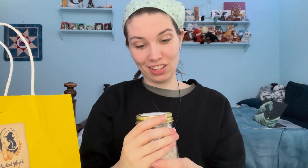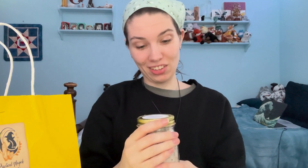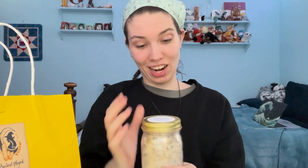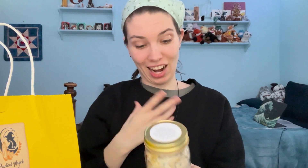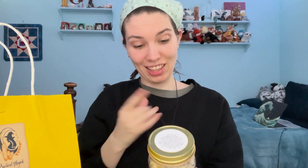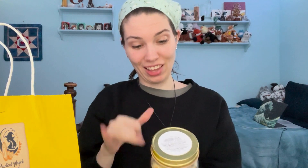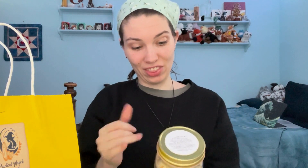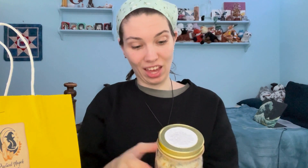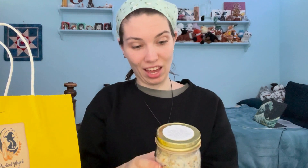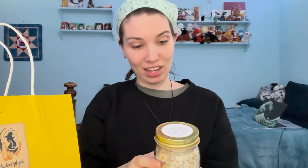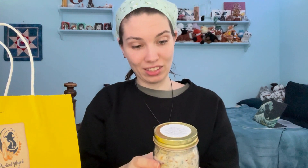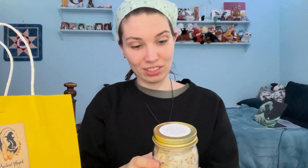I like that!